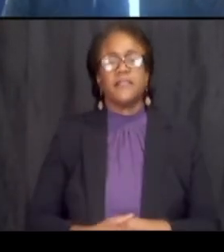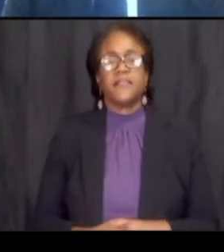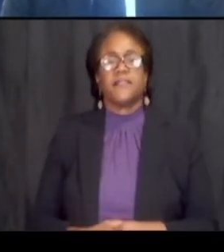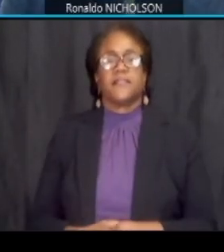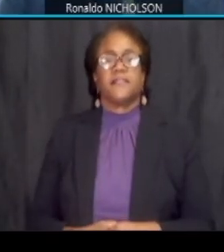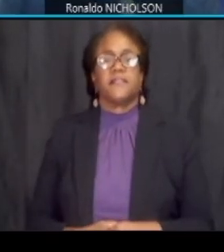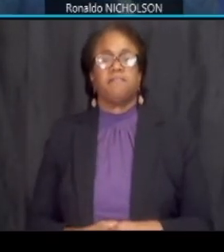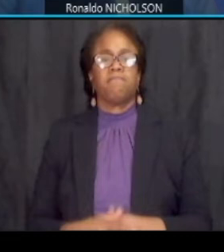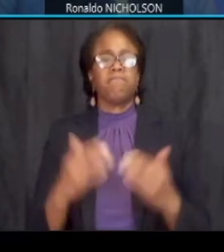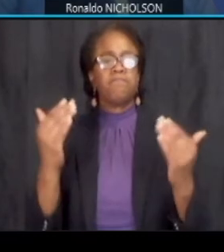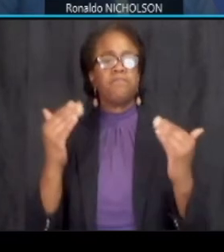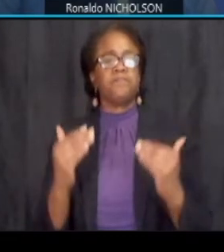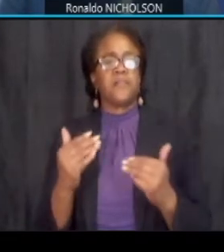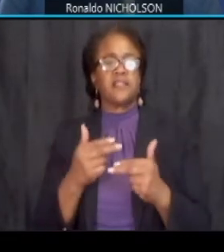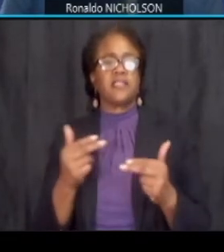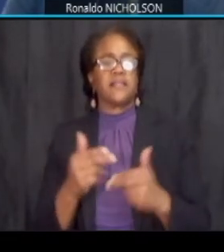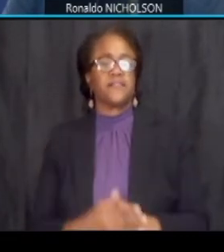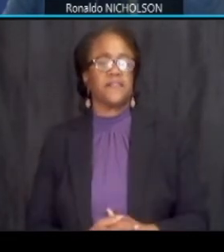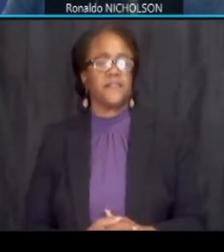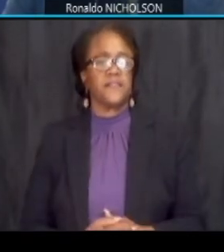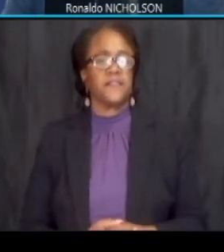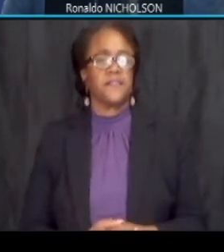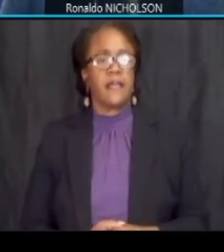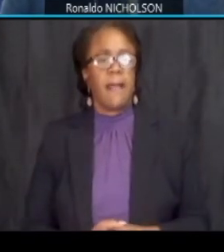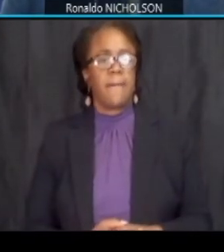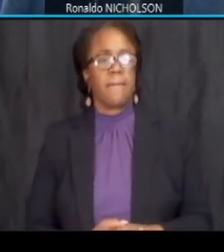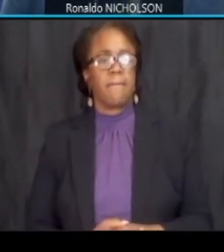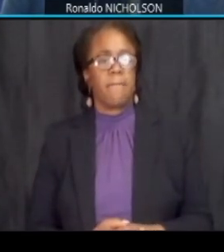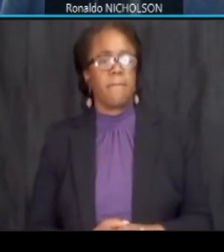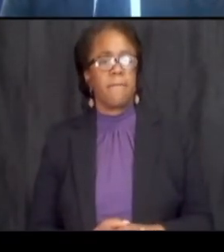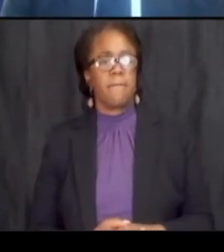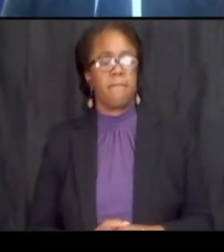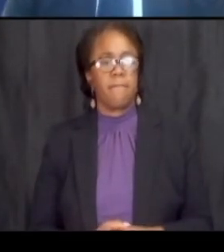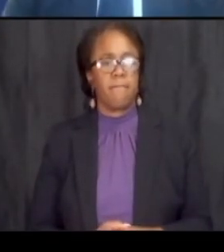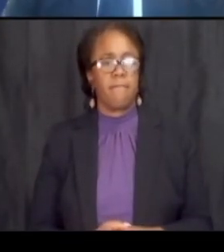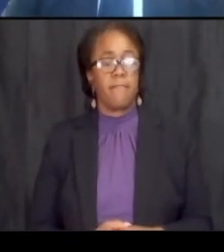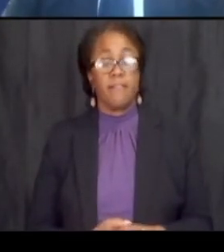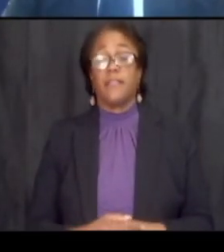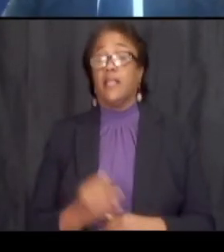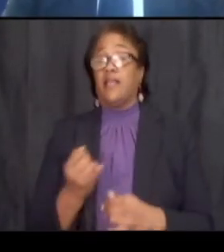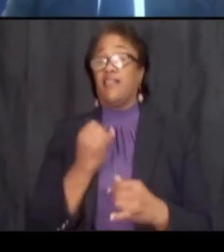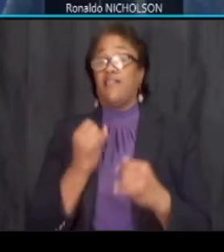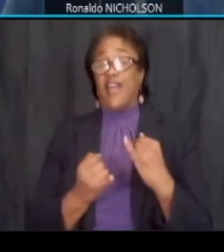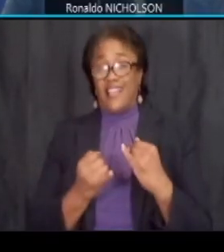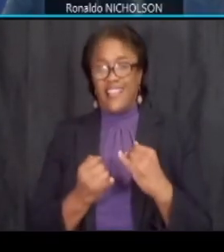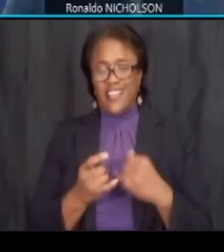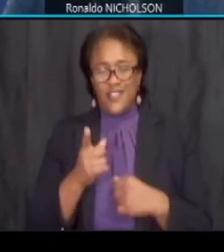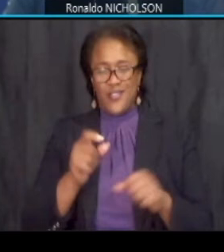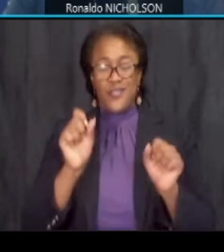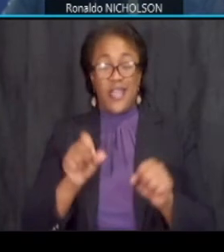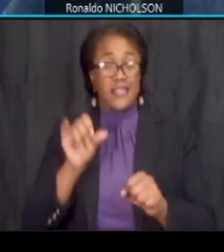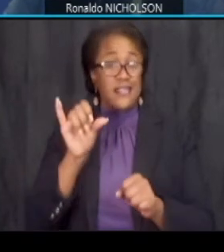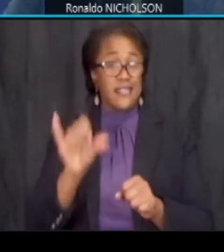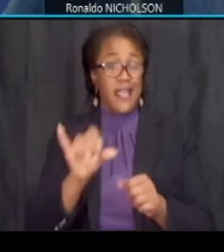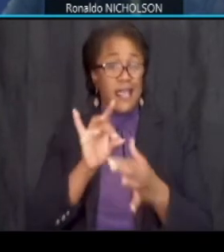next slide finally you can stay connected to the project